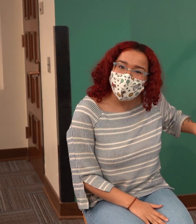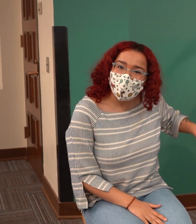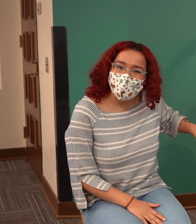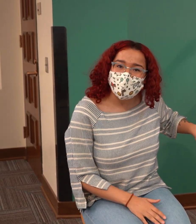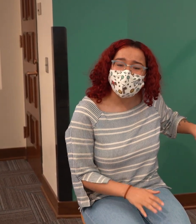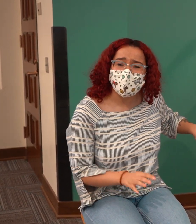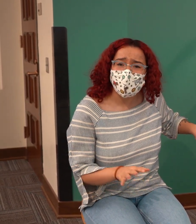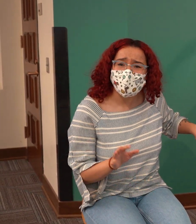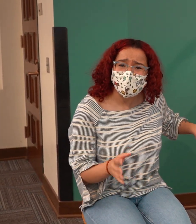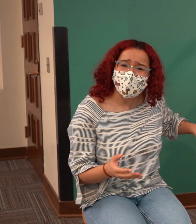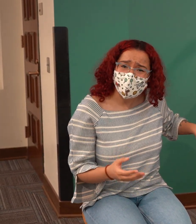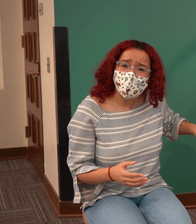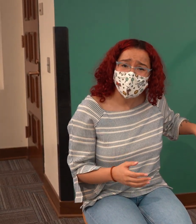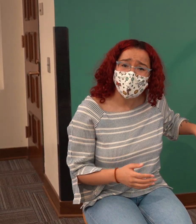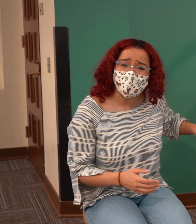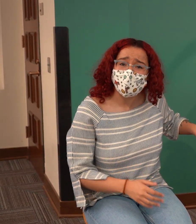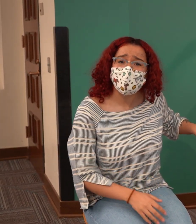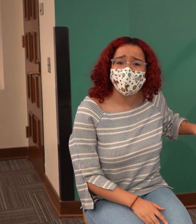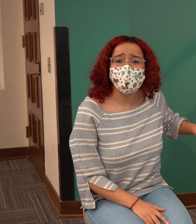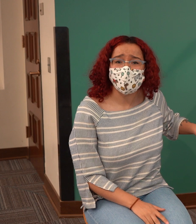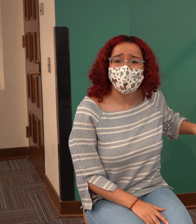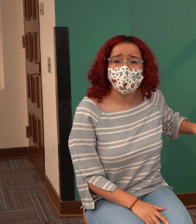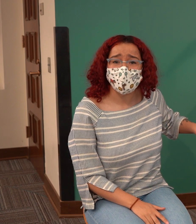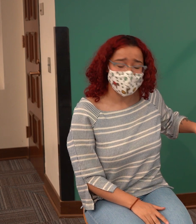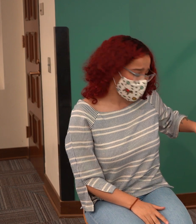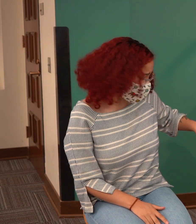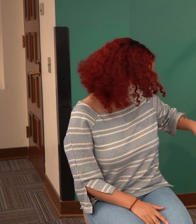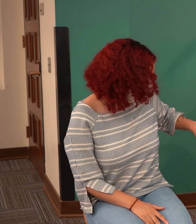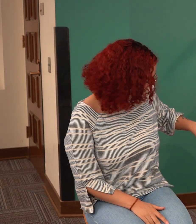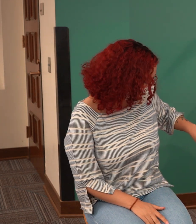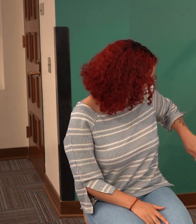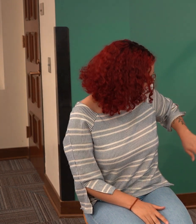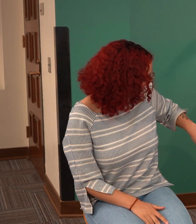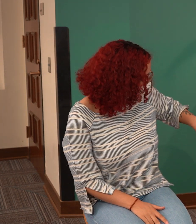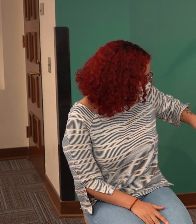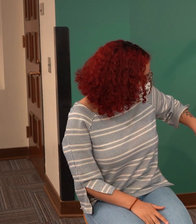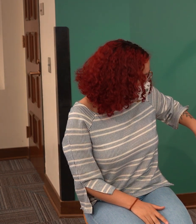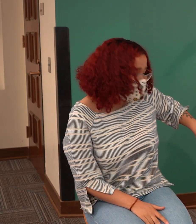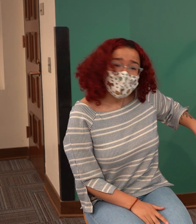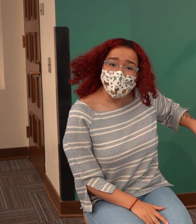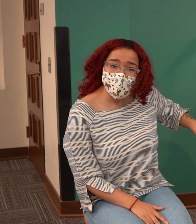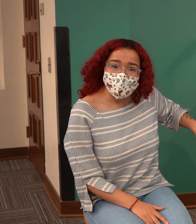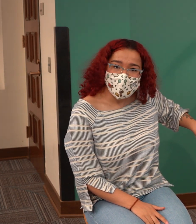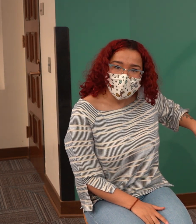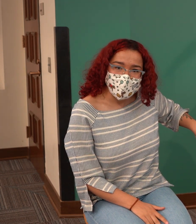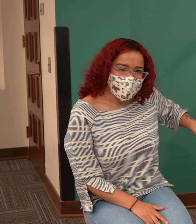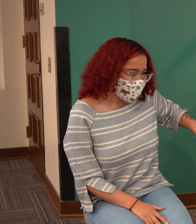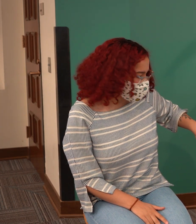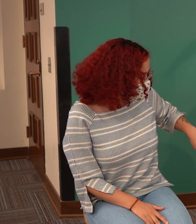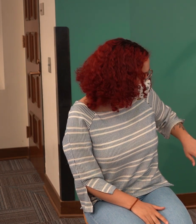nervous if they don't know what's coming up next. So we'll start with our hello friend song.